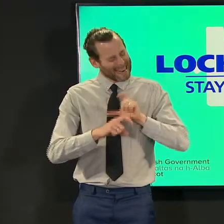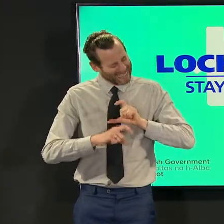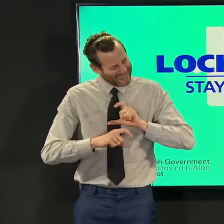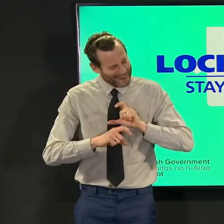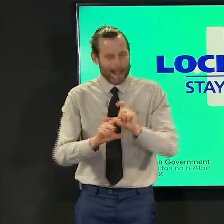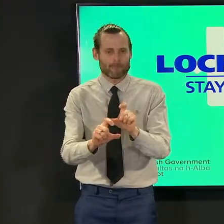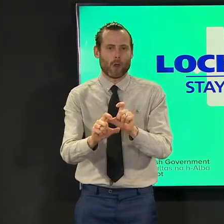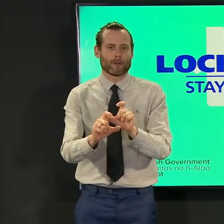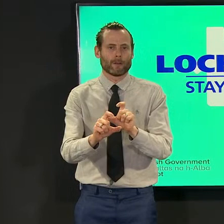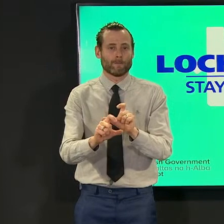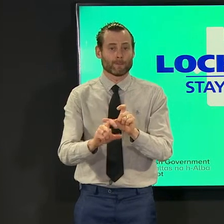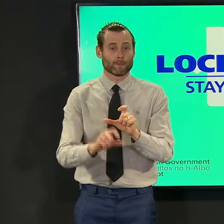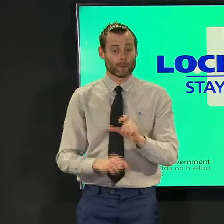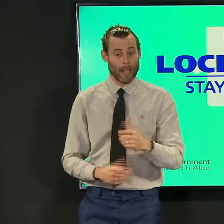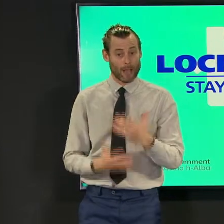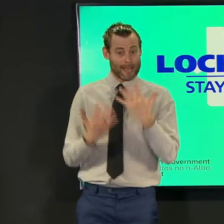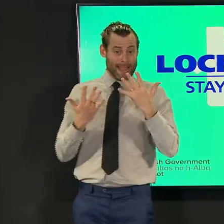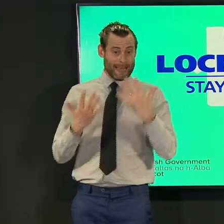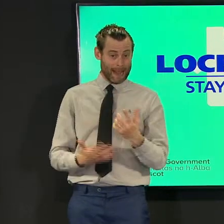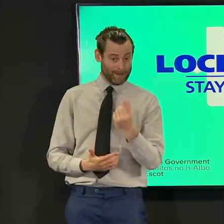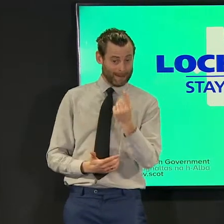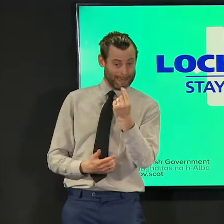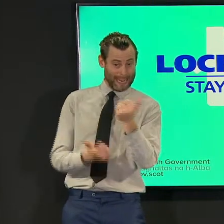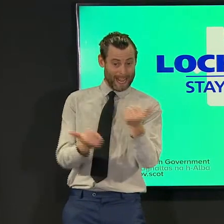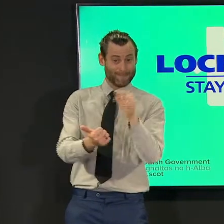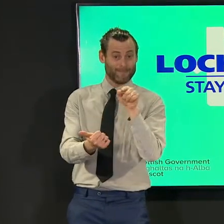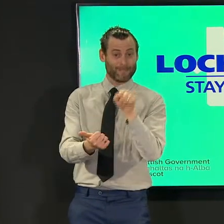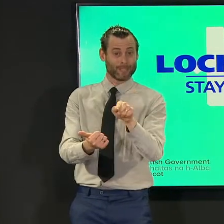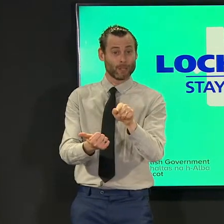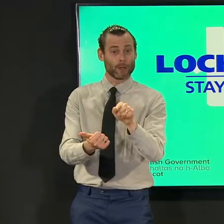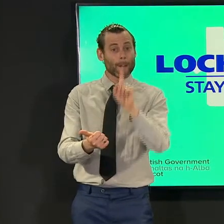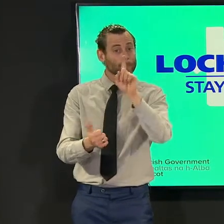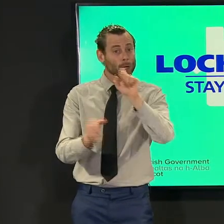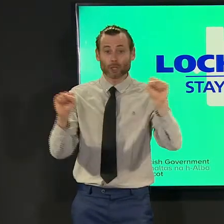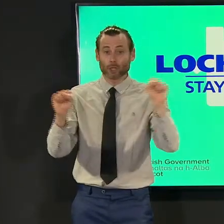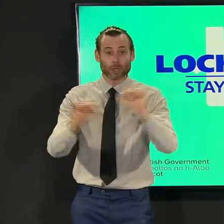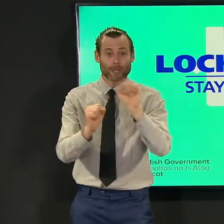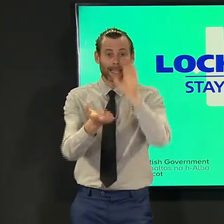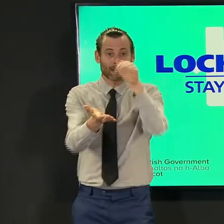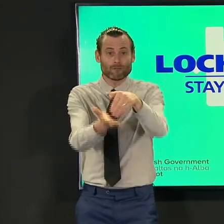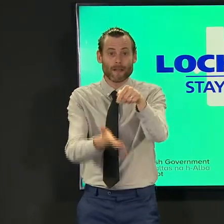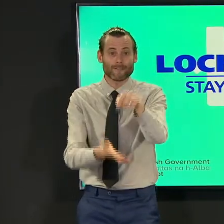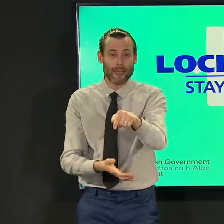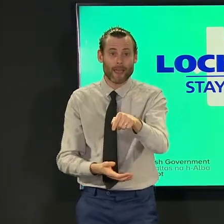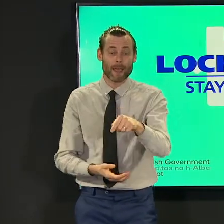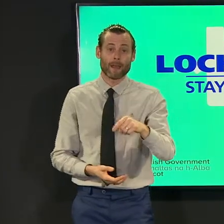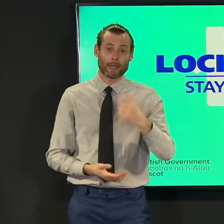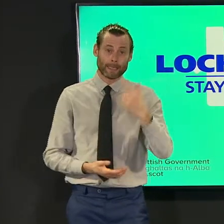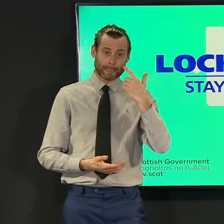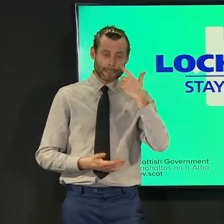promising time but we're not there yet the past couple of months have seen good progress